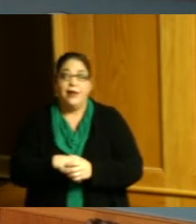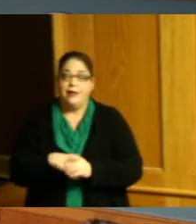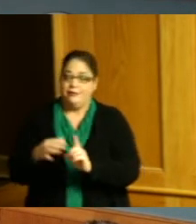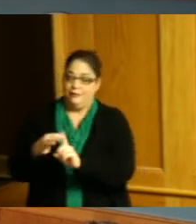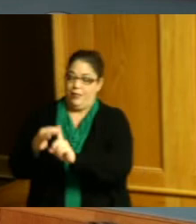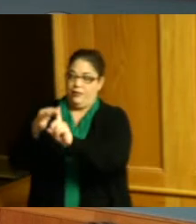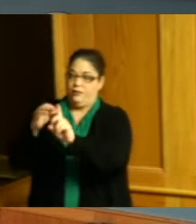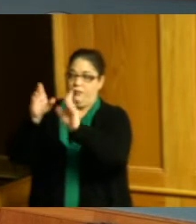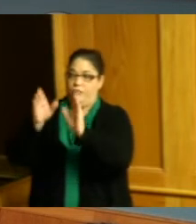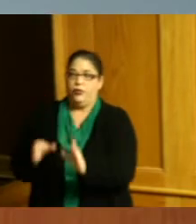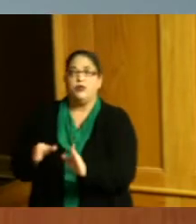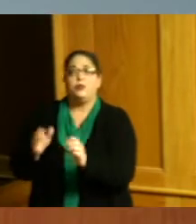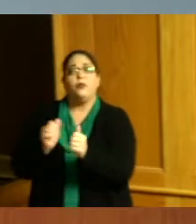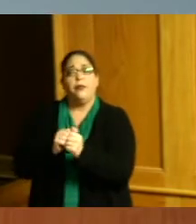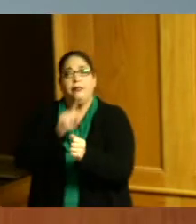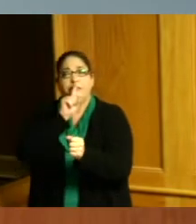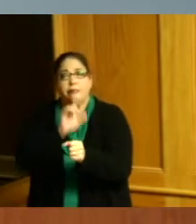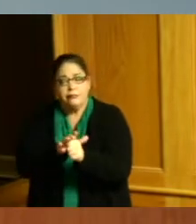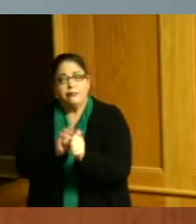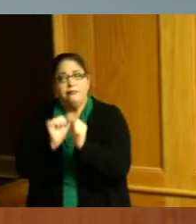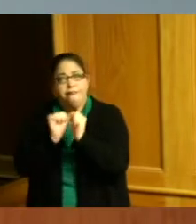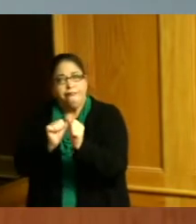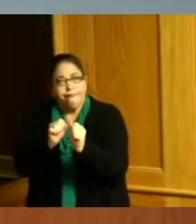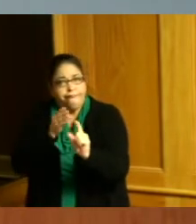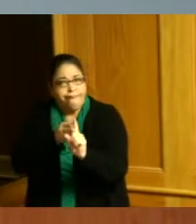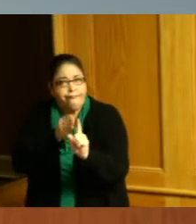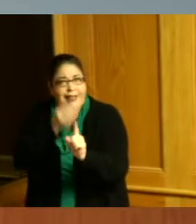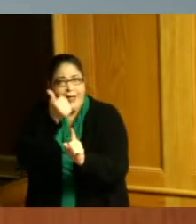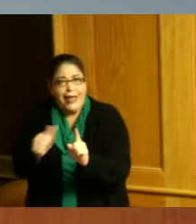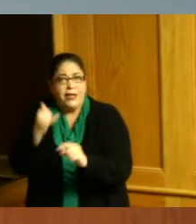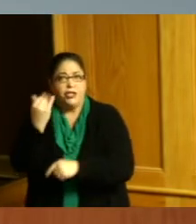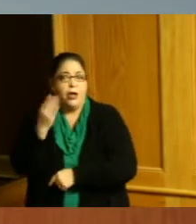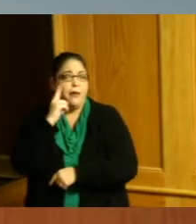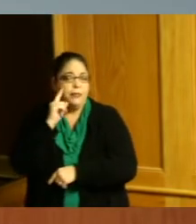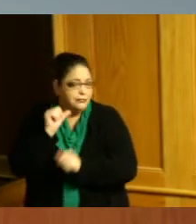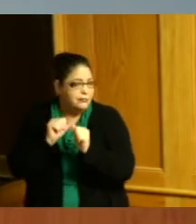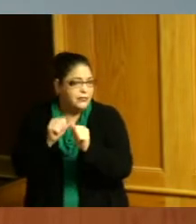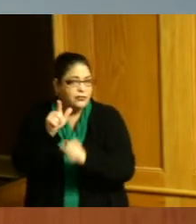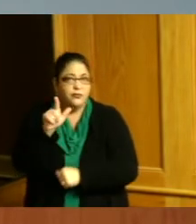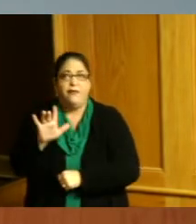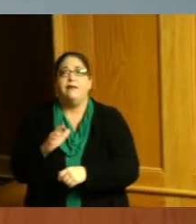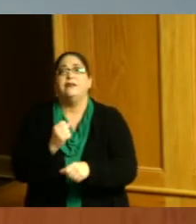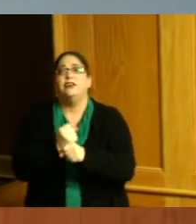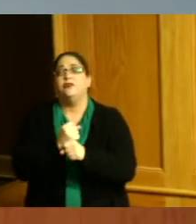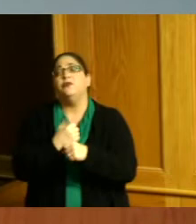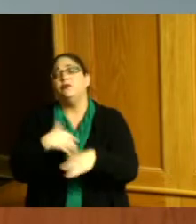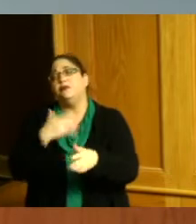with dedication to do the any job for 25 years so thank you so much and I'm glad to be part of the